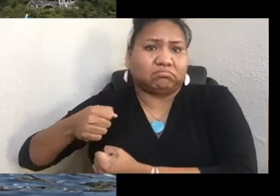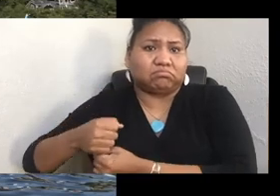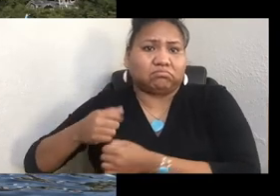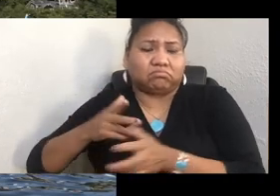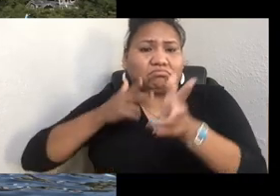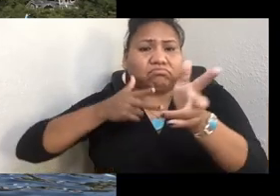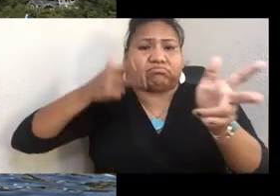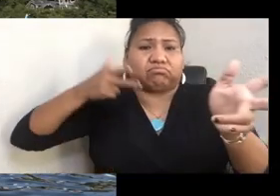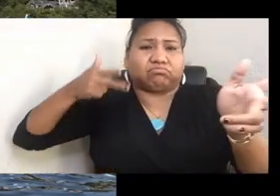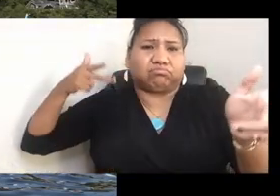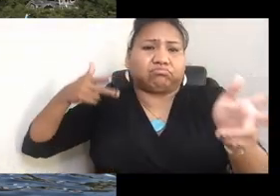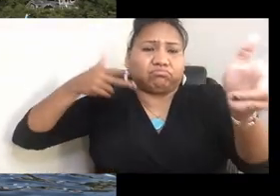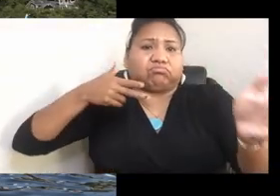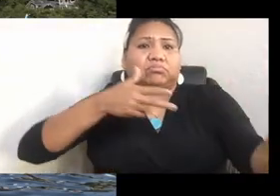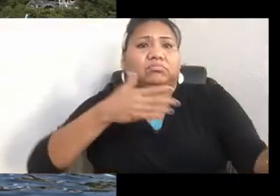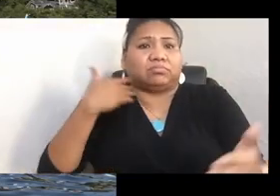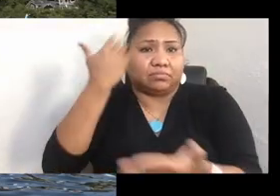they had put a chair out there for the spirit of Chief Leschi.